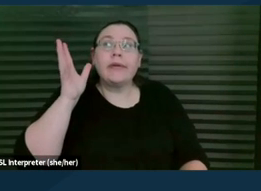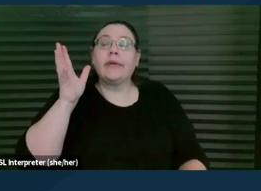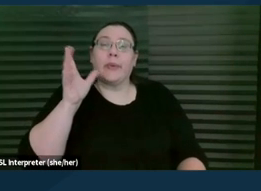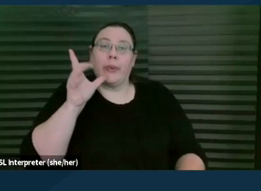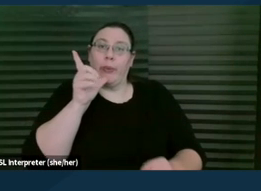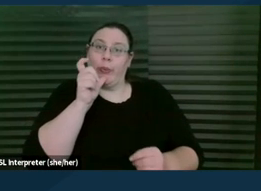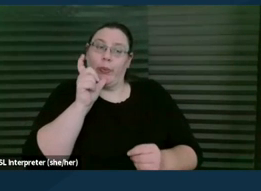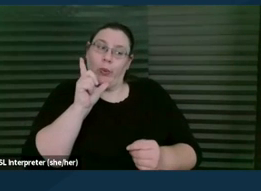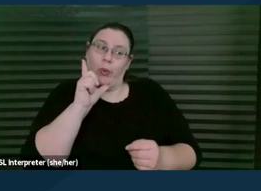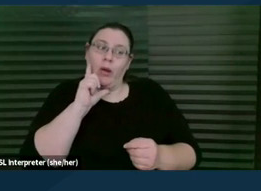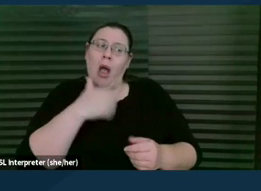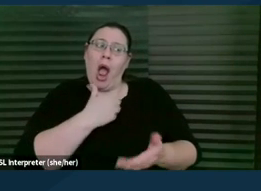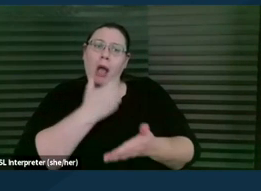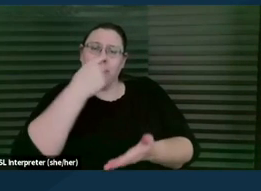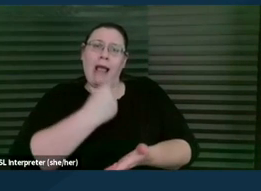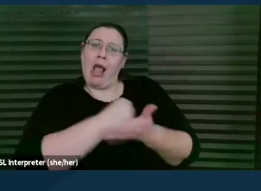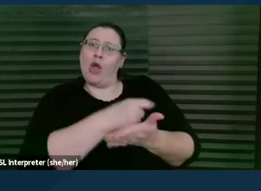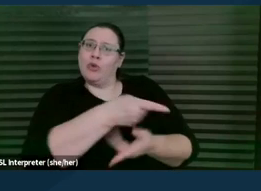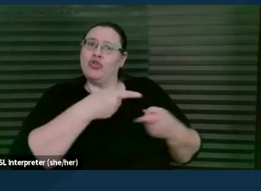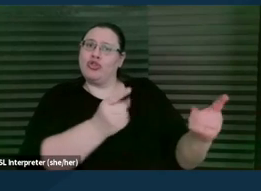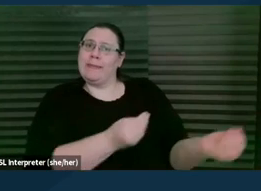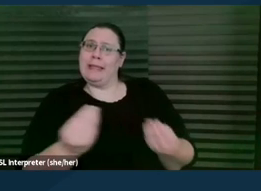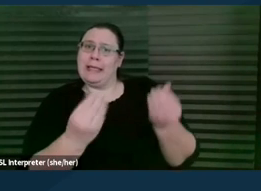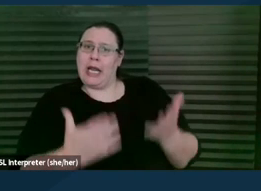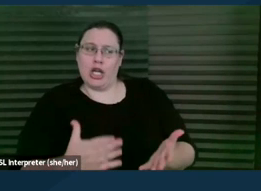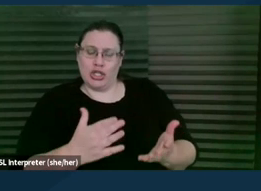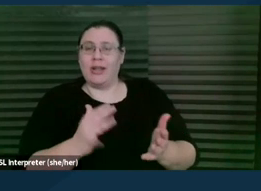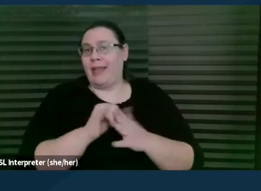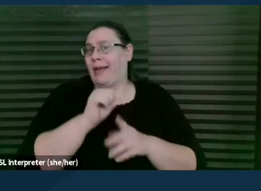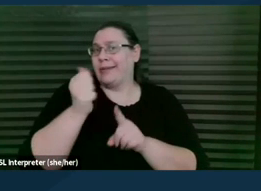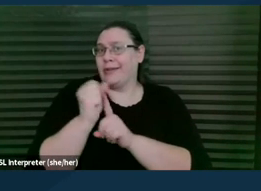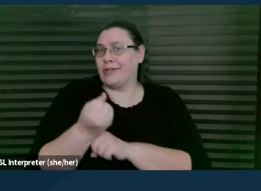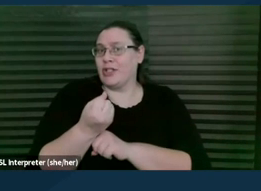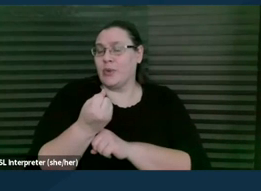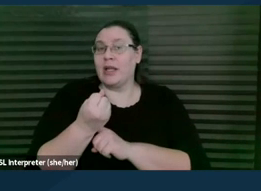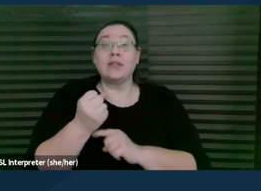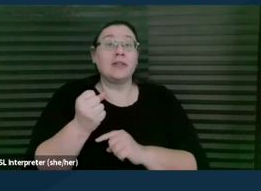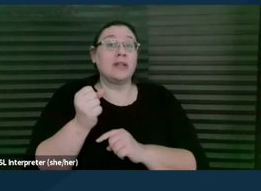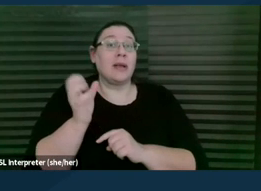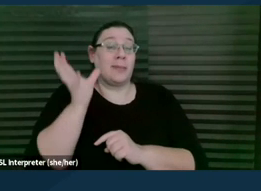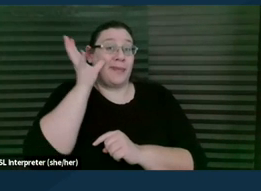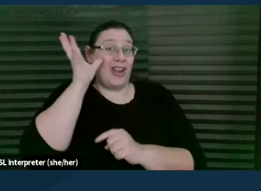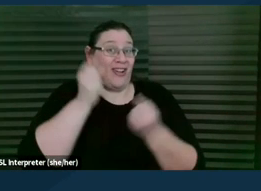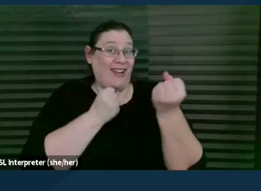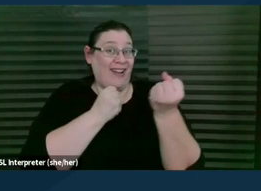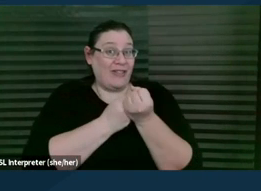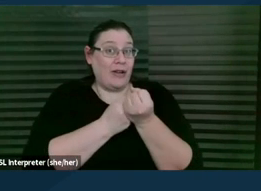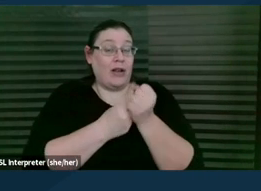their friend in a mediation. That's another situation that I think actually our parent advocate model is